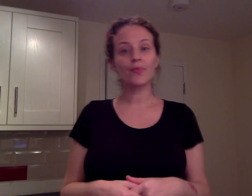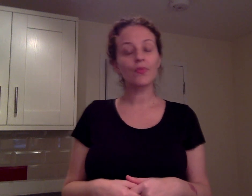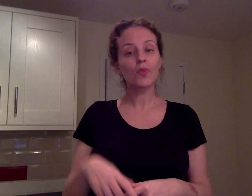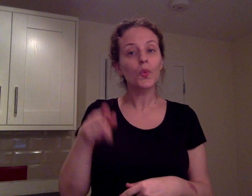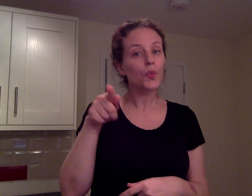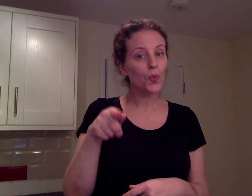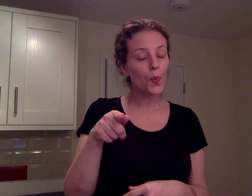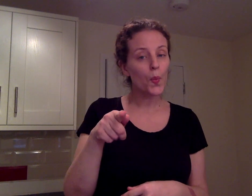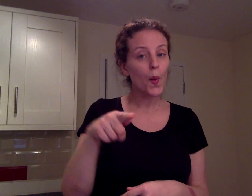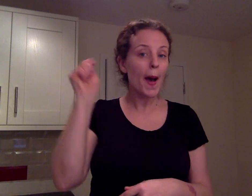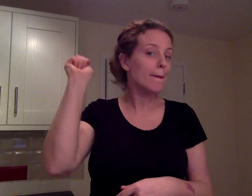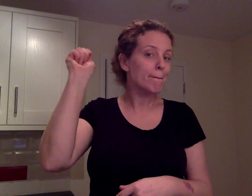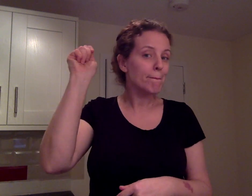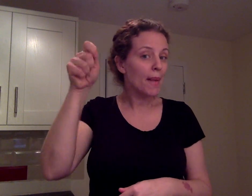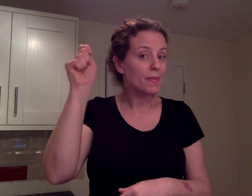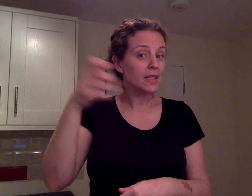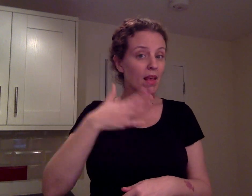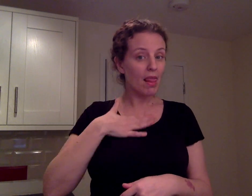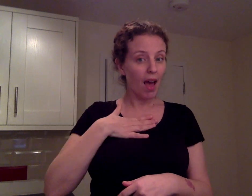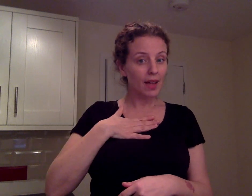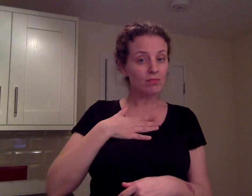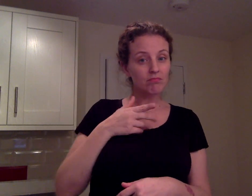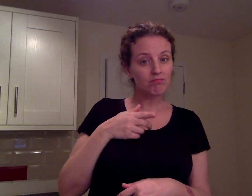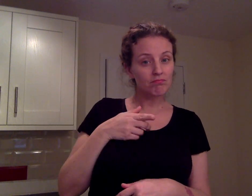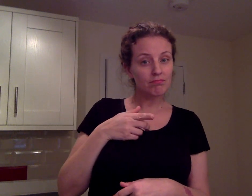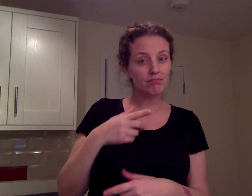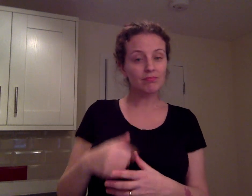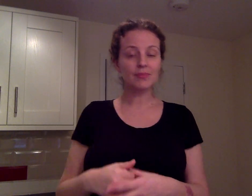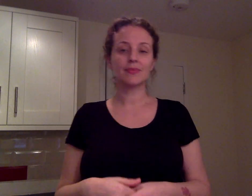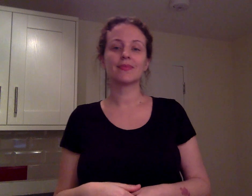You badminton like you?